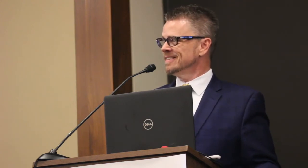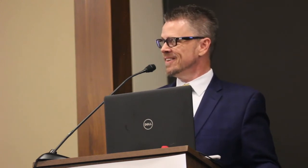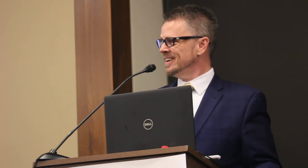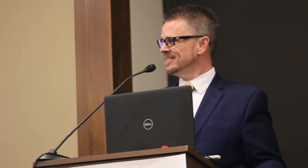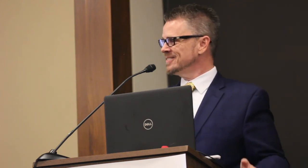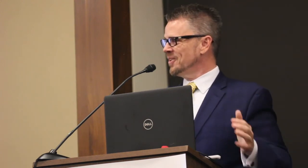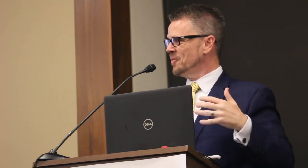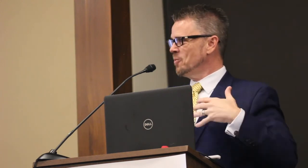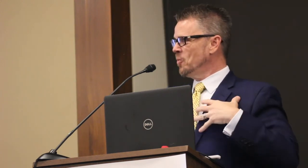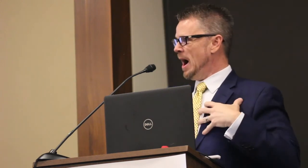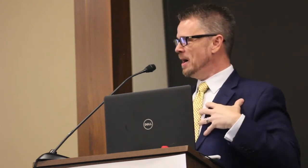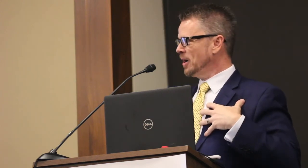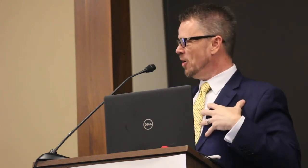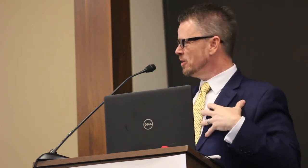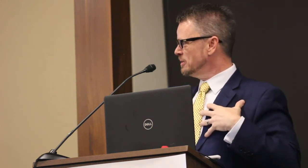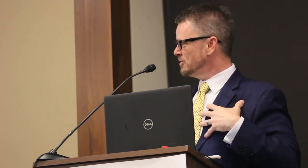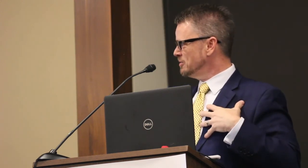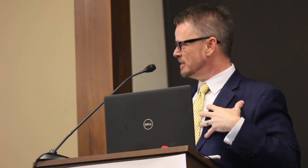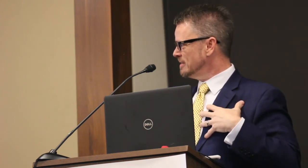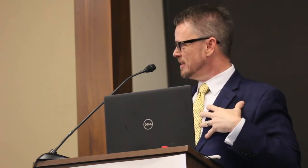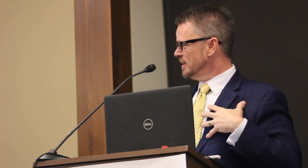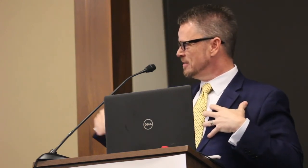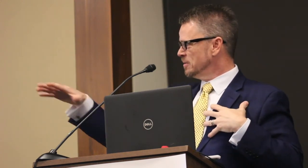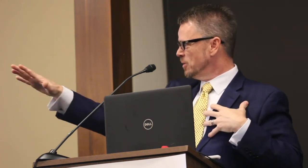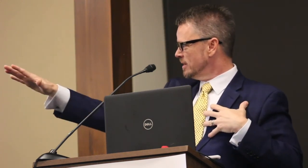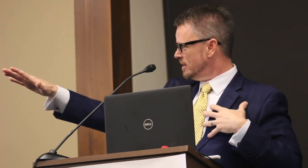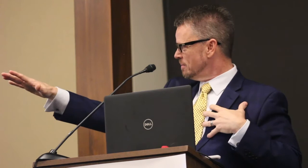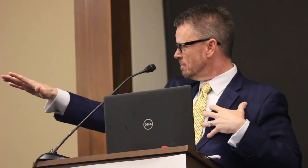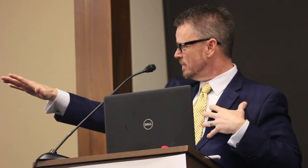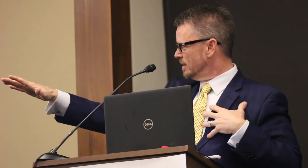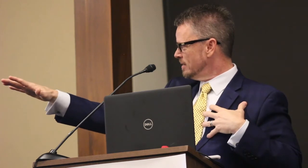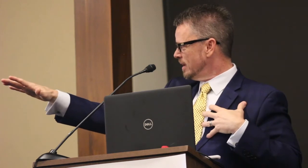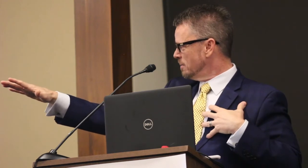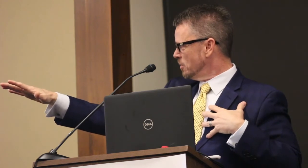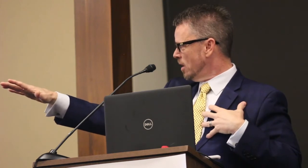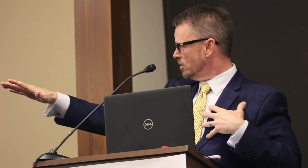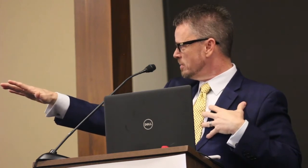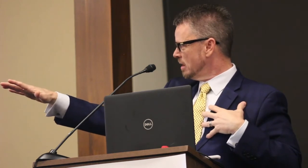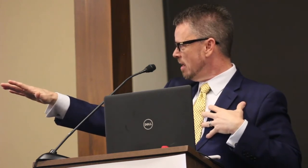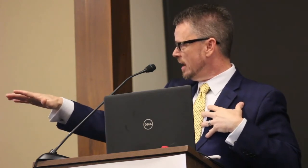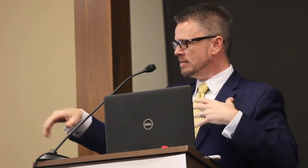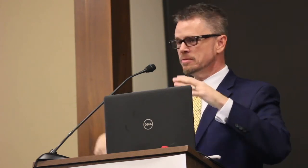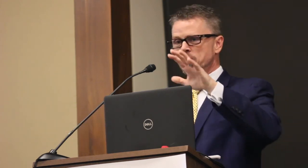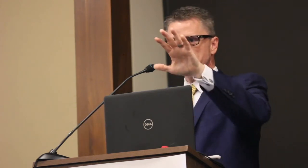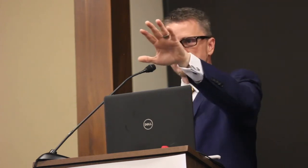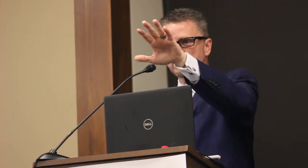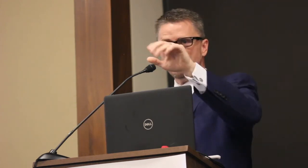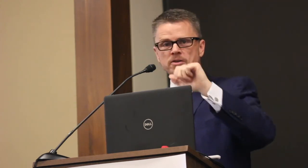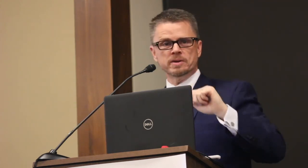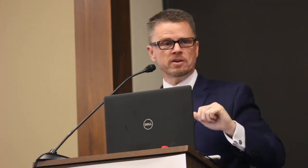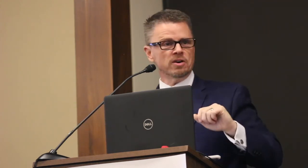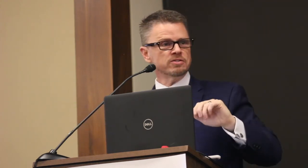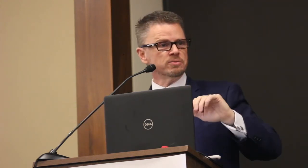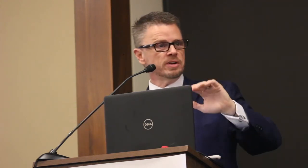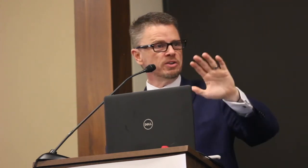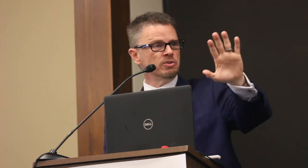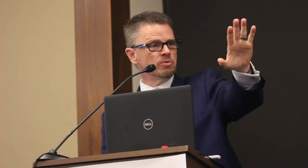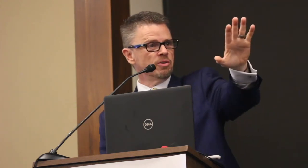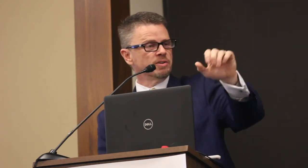Right? So, I called them him a student. Someone at that end of the table called him a client. Someone over there called him an incarcerated youth.